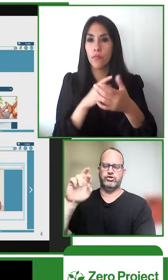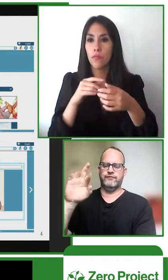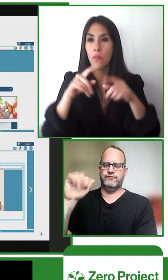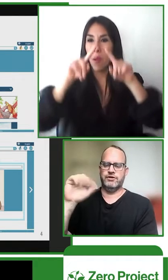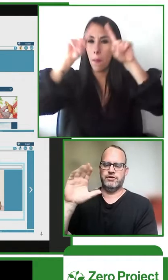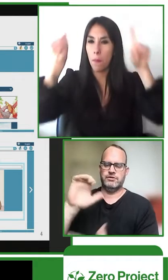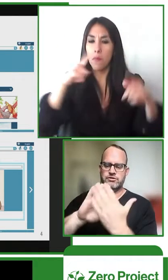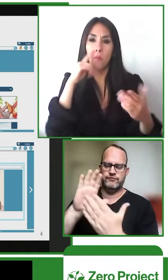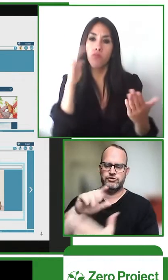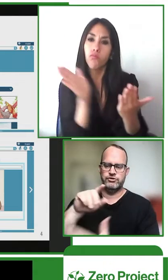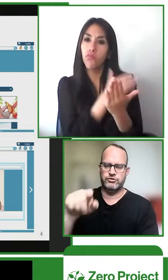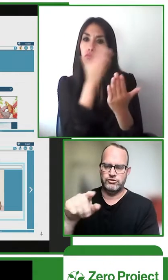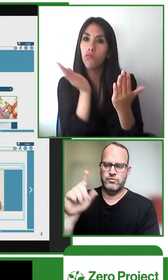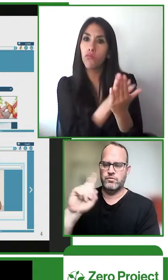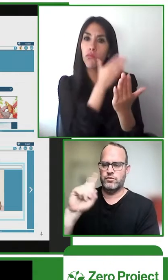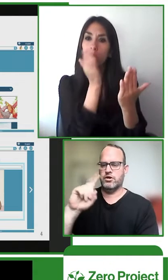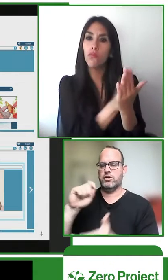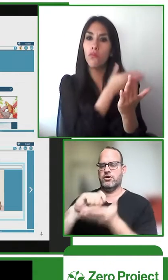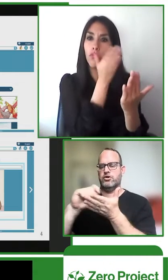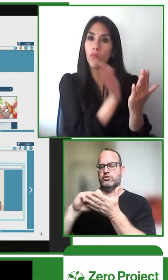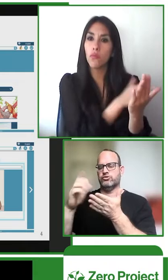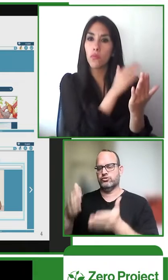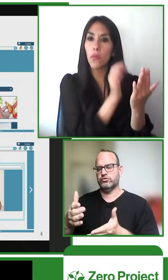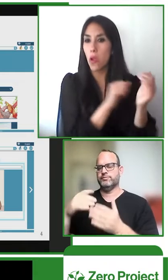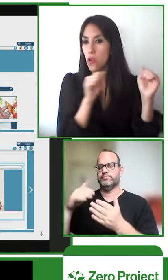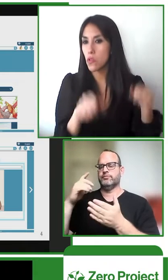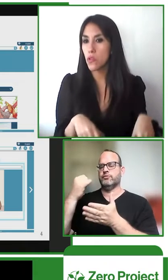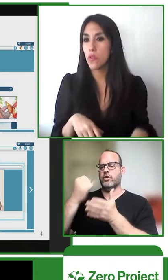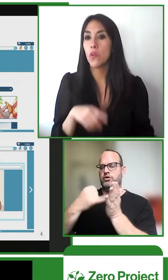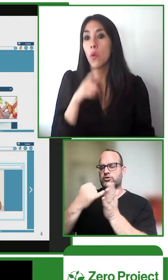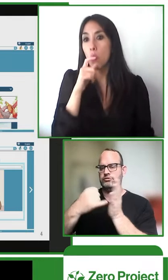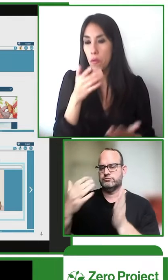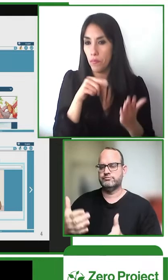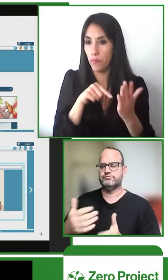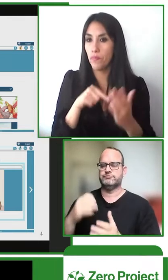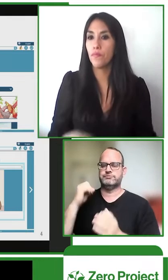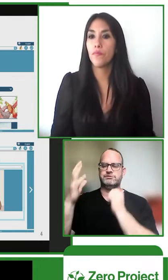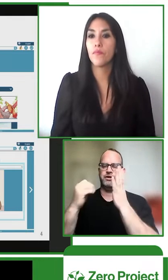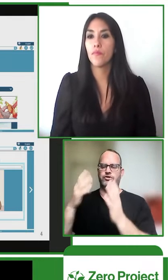the creator interface and on the author uh creator